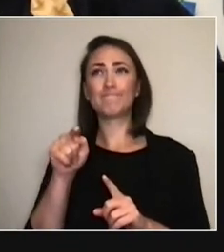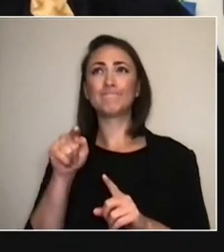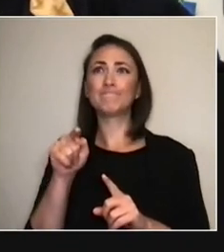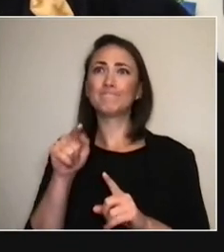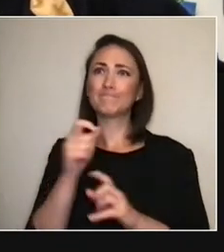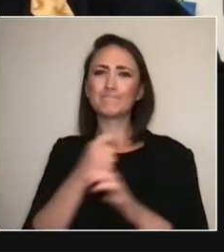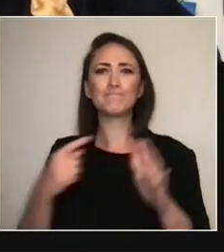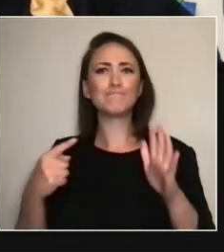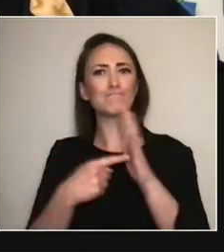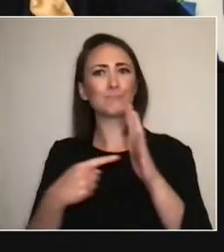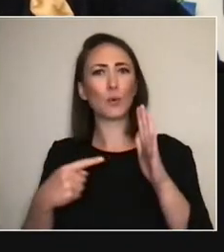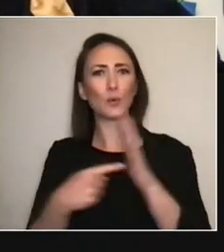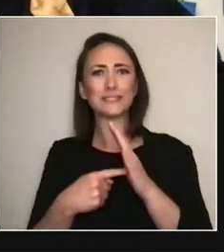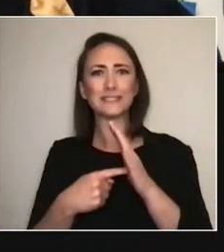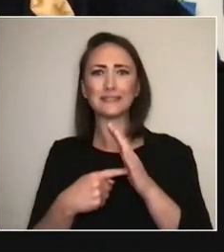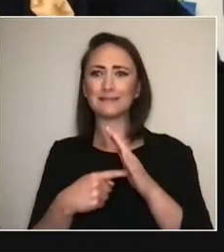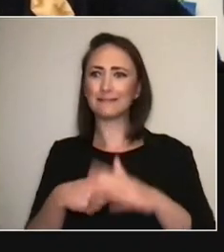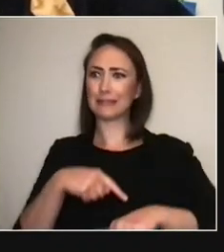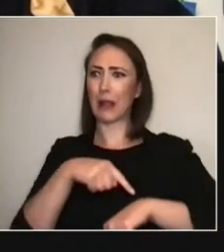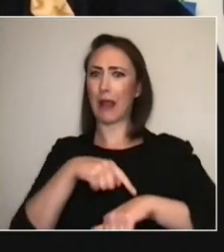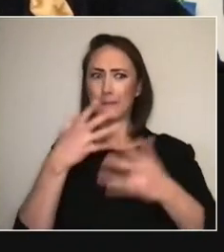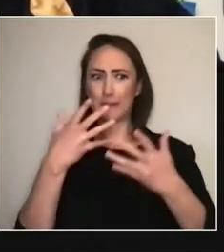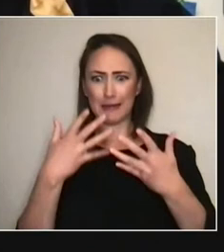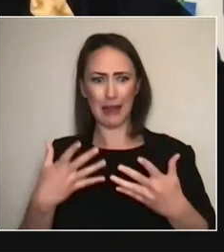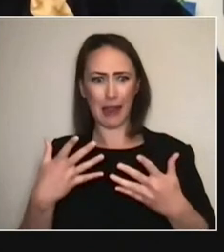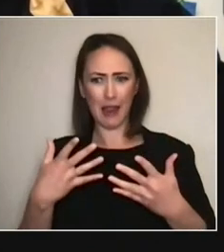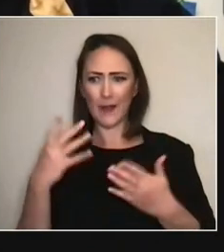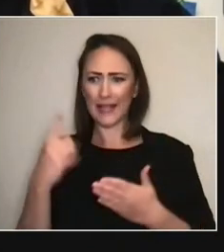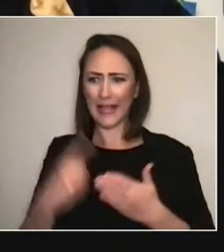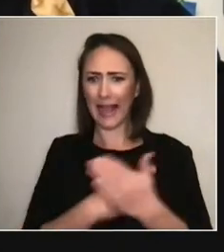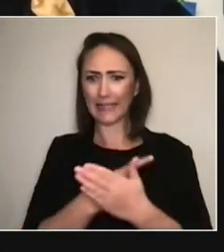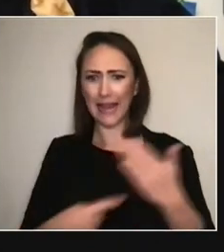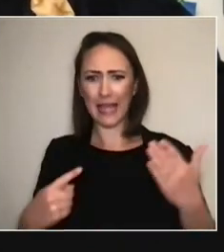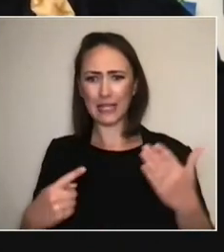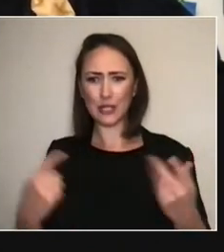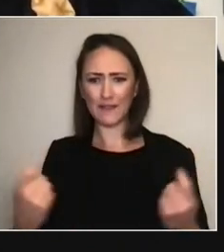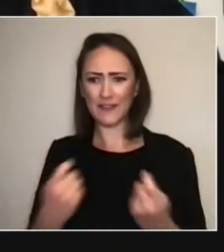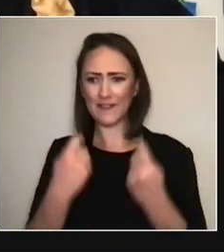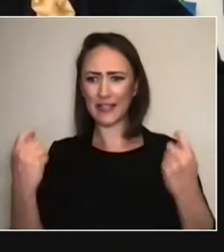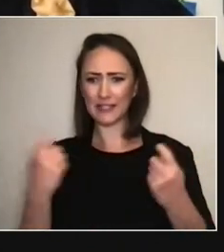post-cancellation of the festival, planning a season for this year of public artworks